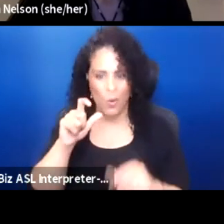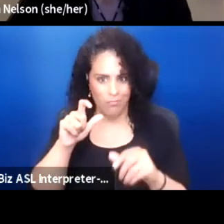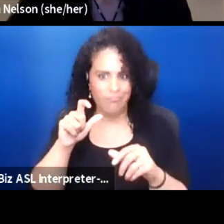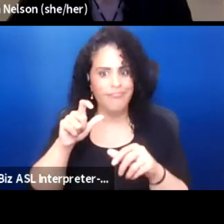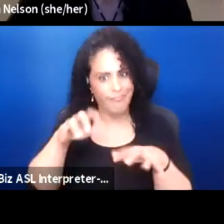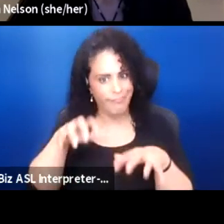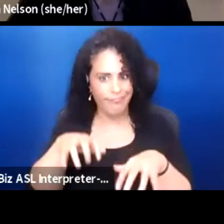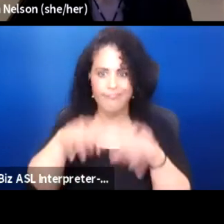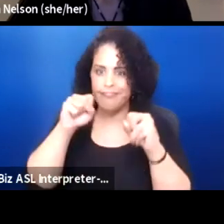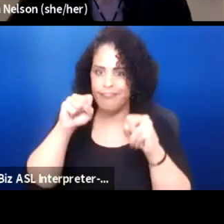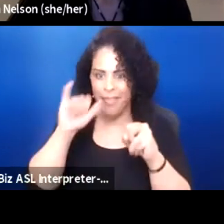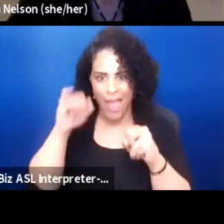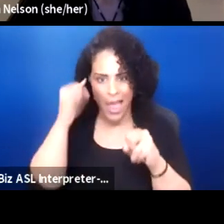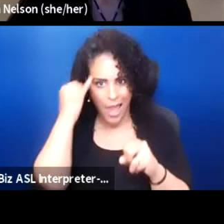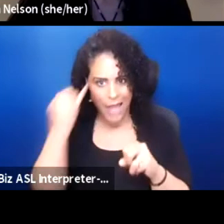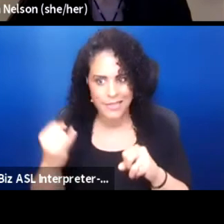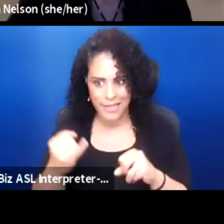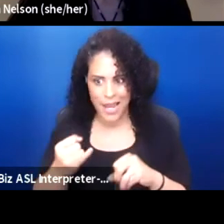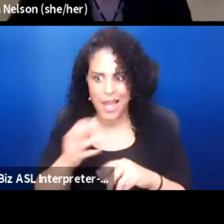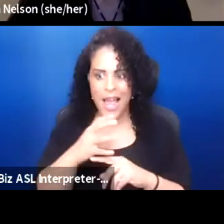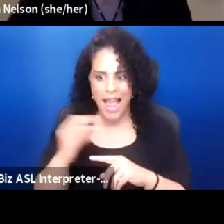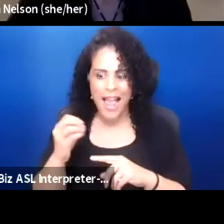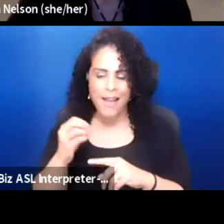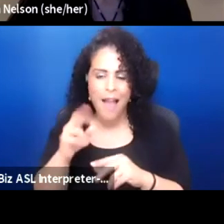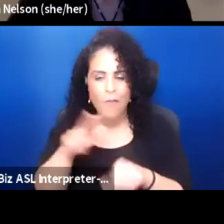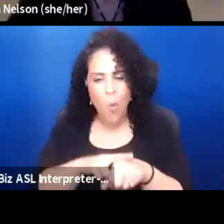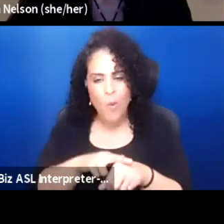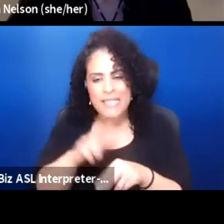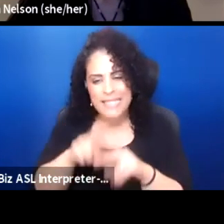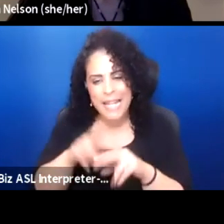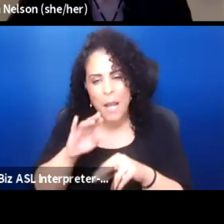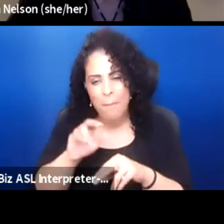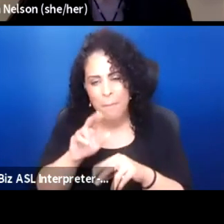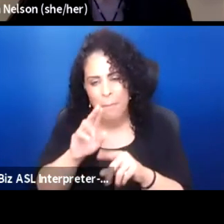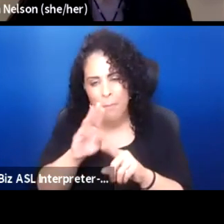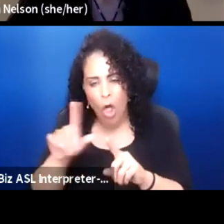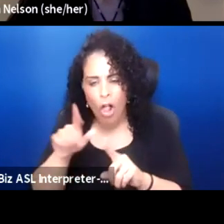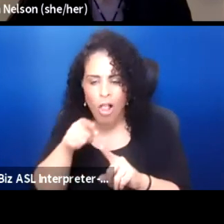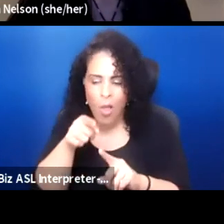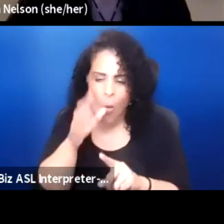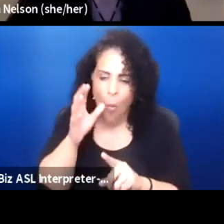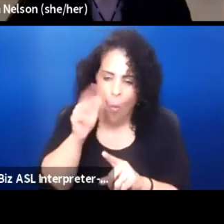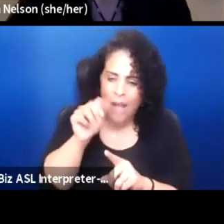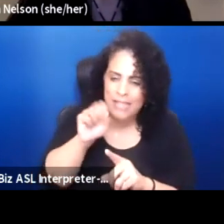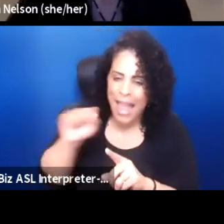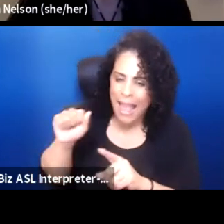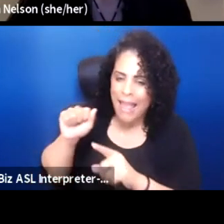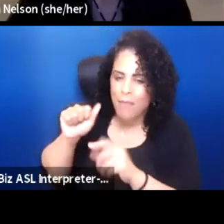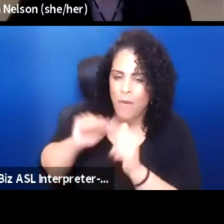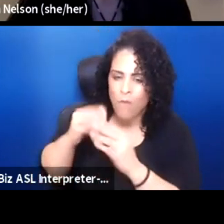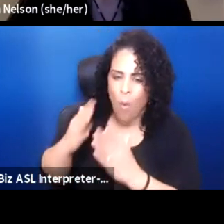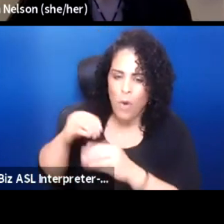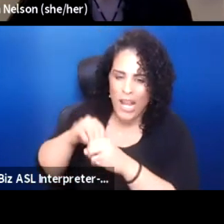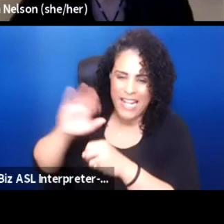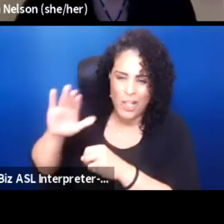and of course Sitting Bull ended up being a performer in his show. But most people don't know that,